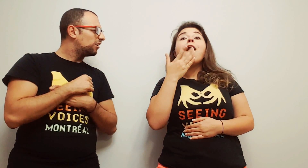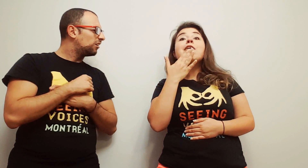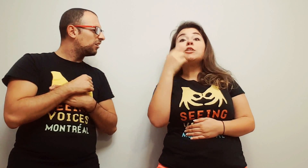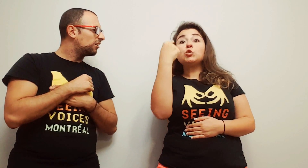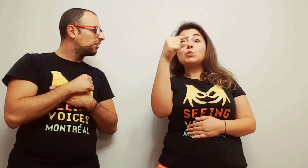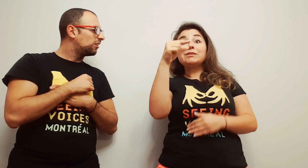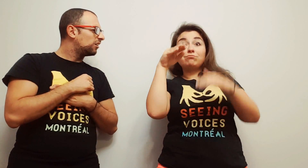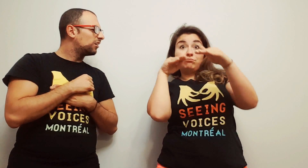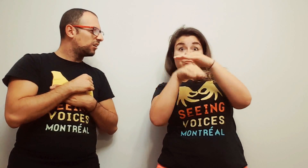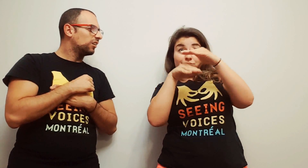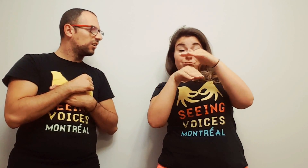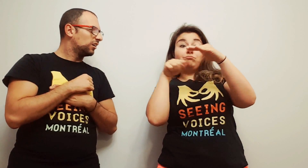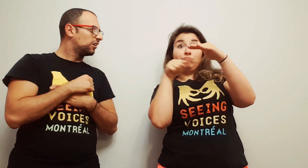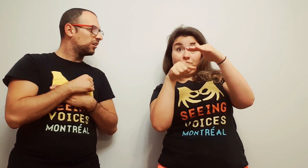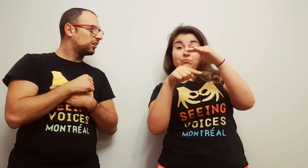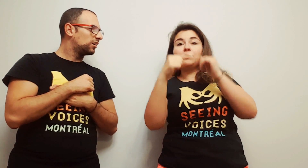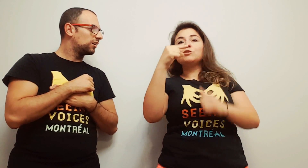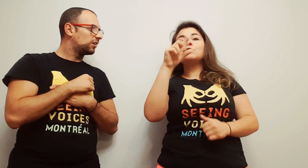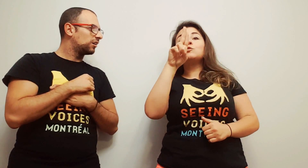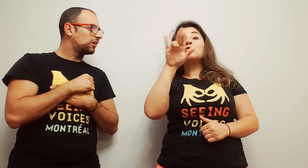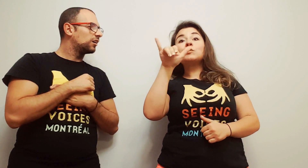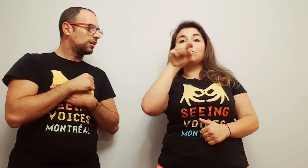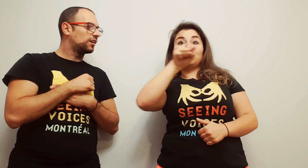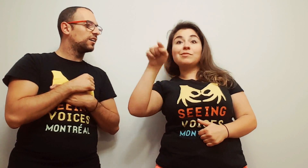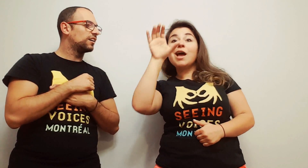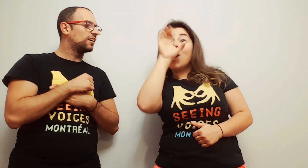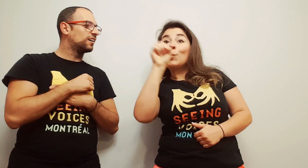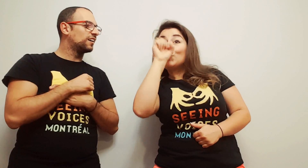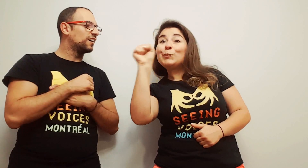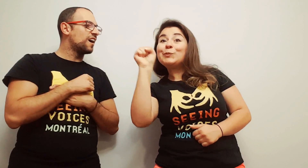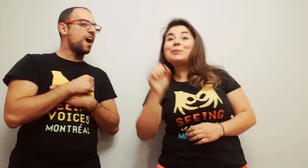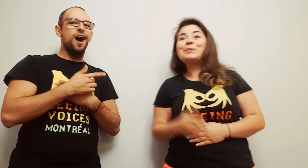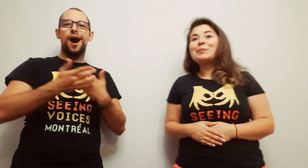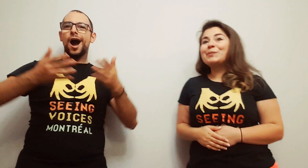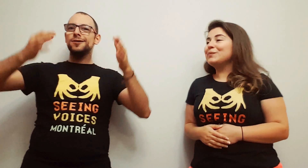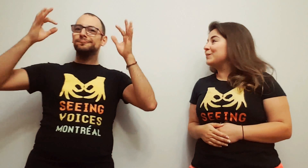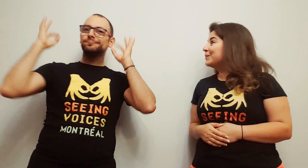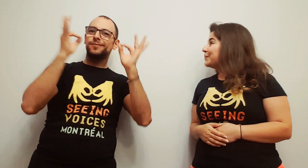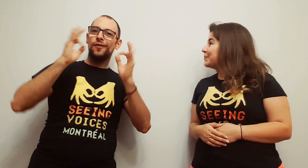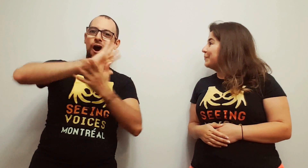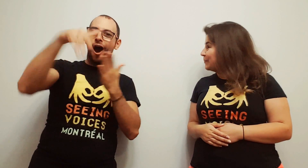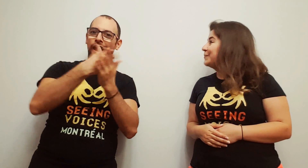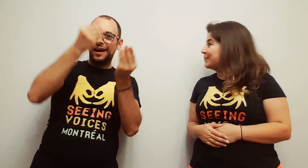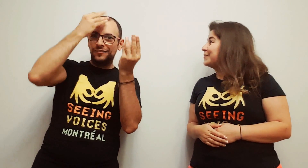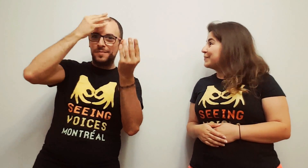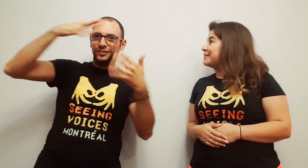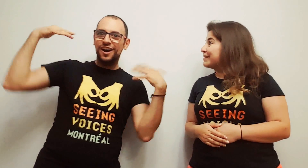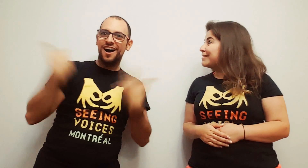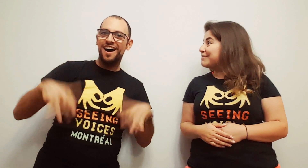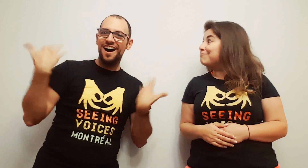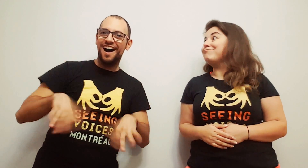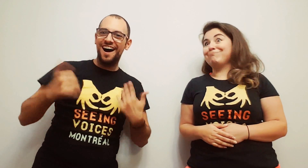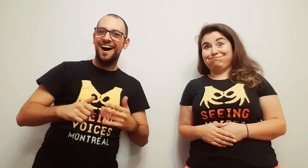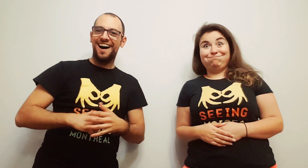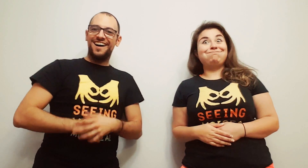The Guy-Concordia station on the green line. Perfect! We've got all the information!